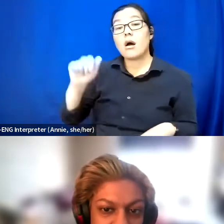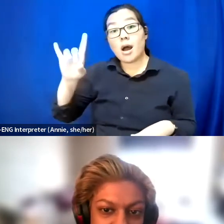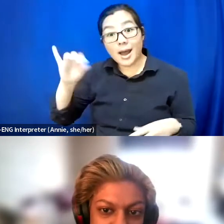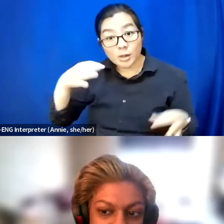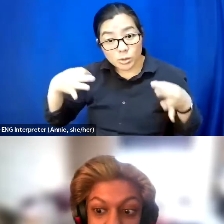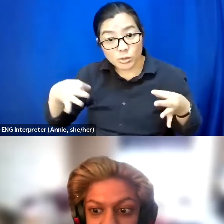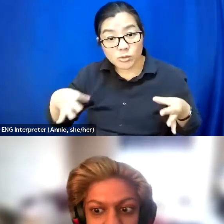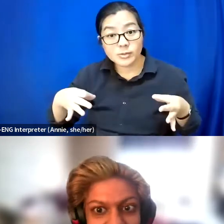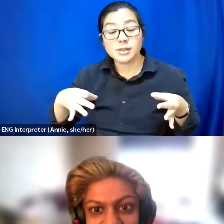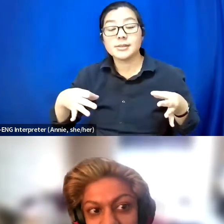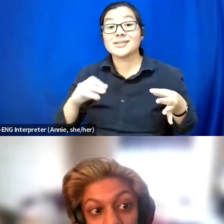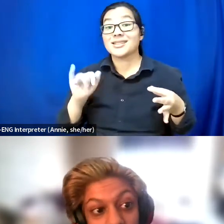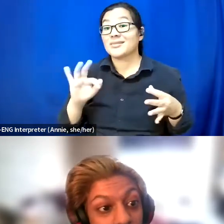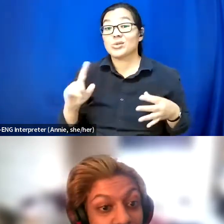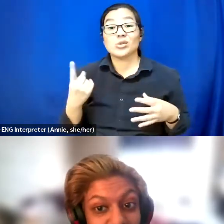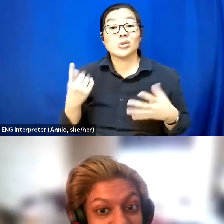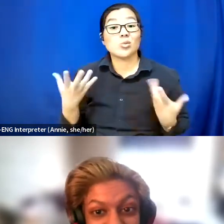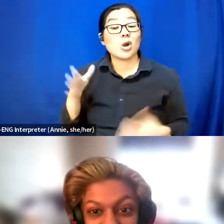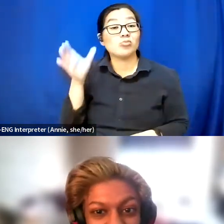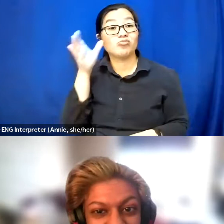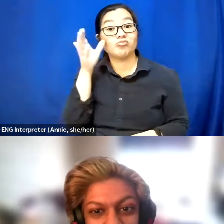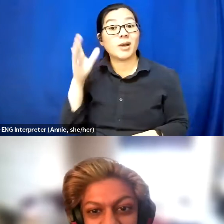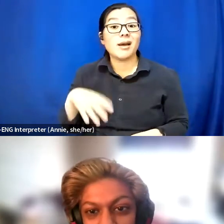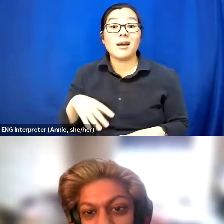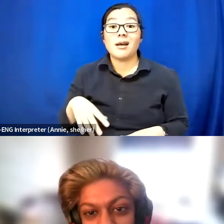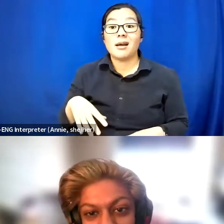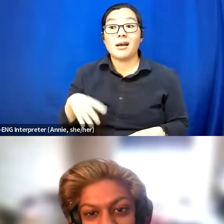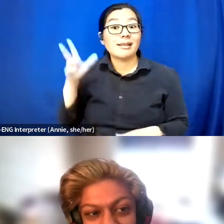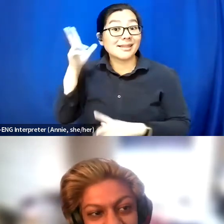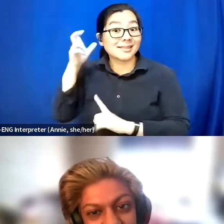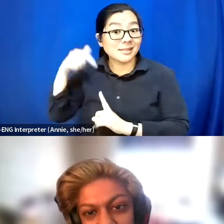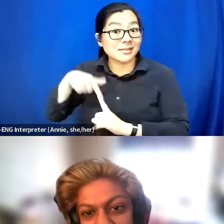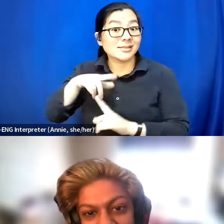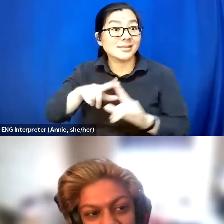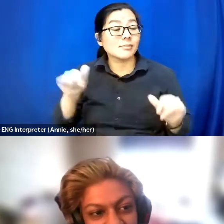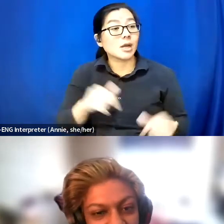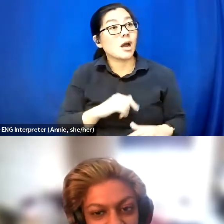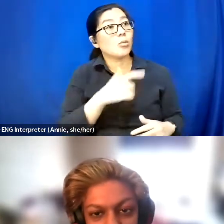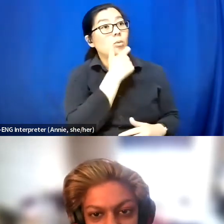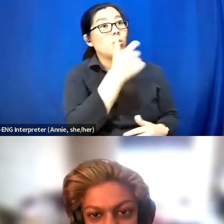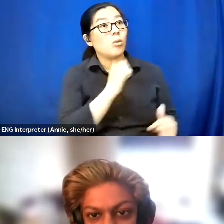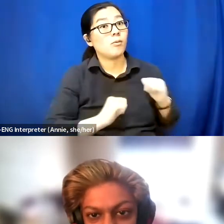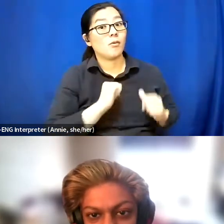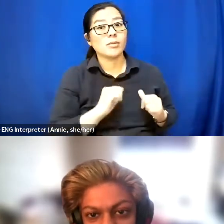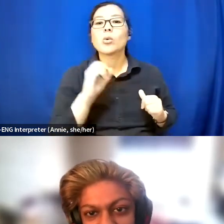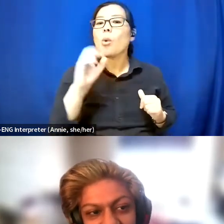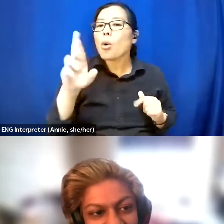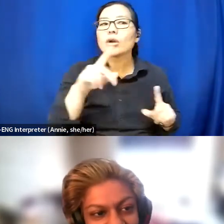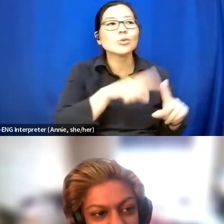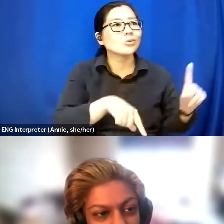If you just want to listen along to some of the performances, and you can't take the time